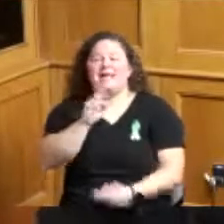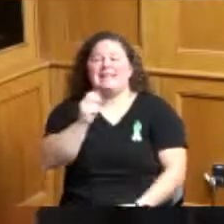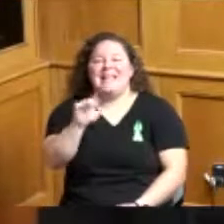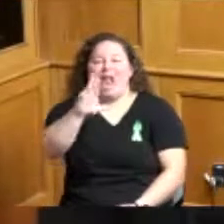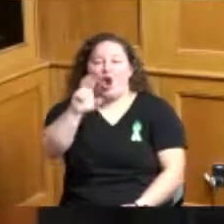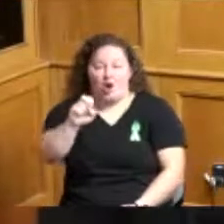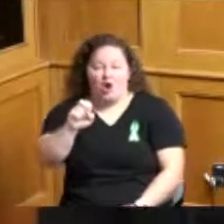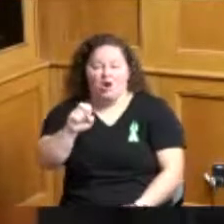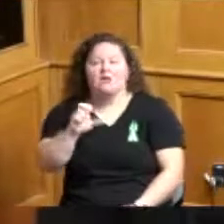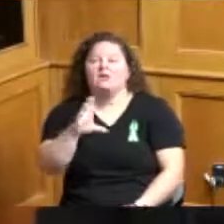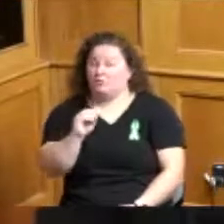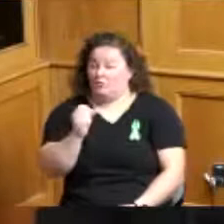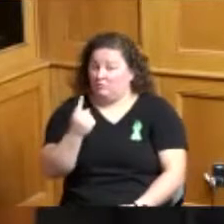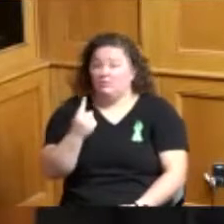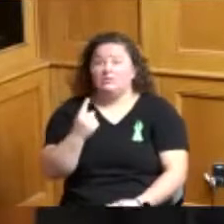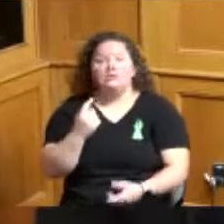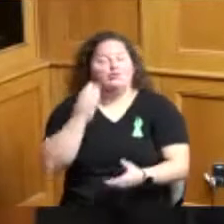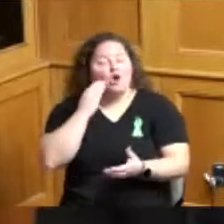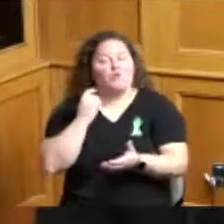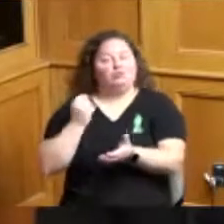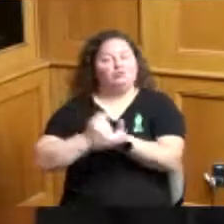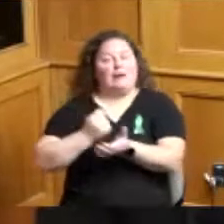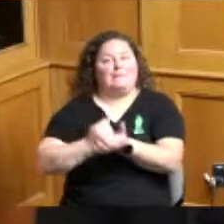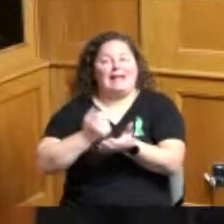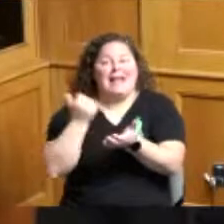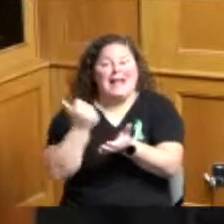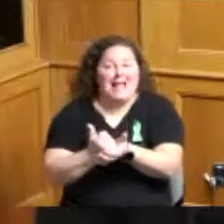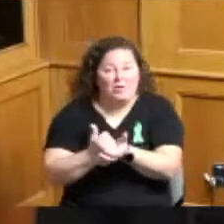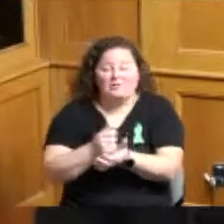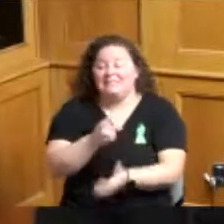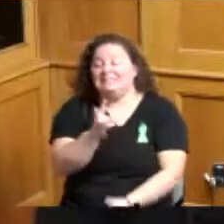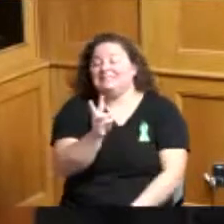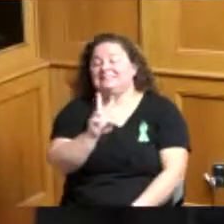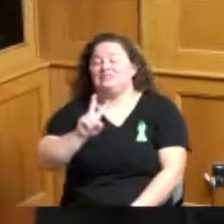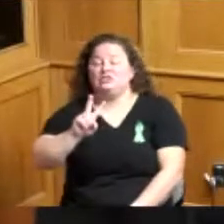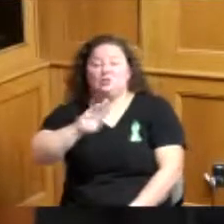treatment works 62 percent of cats patients successfully complete their level of care